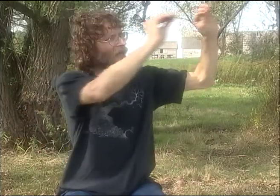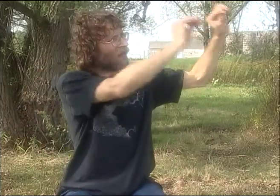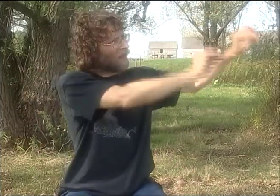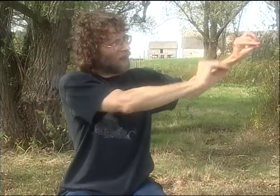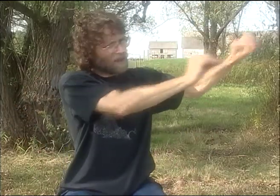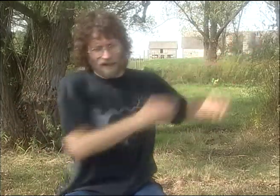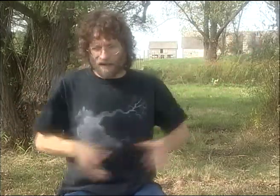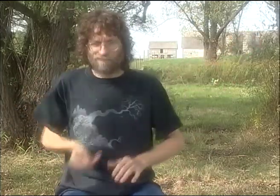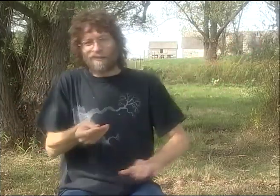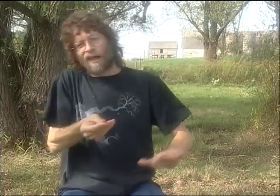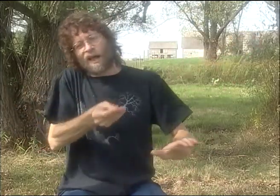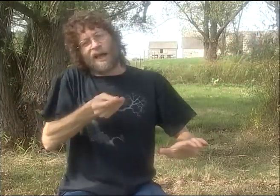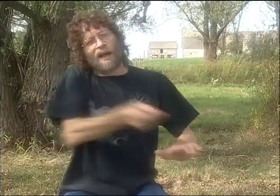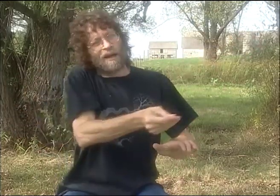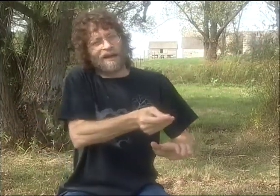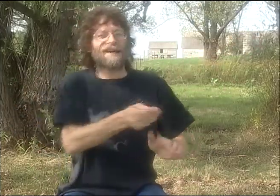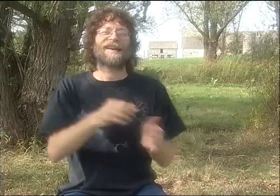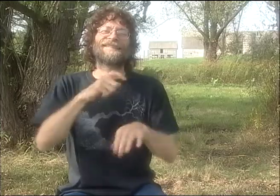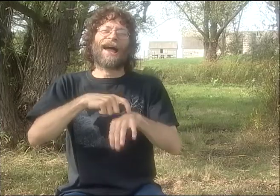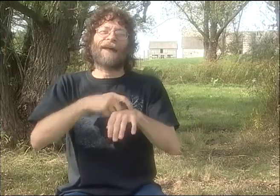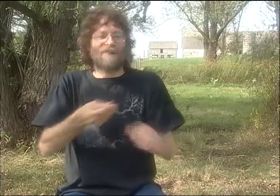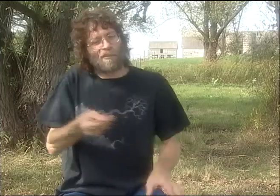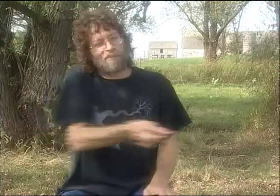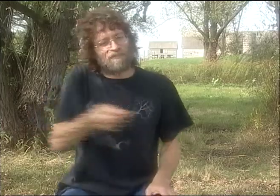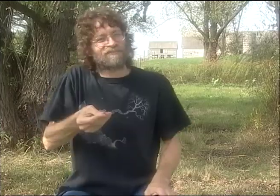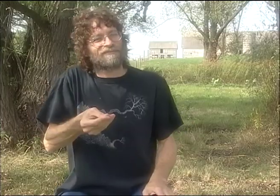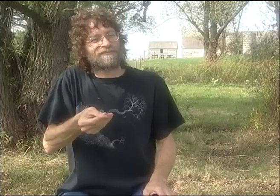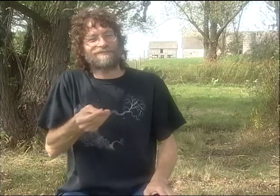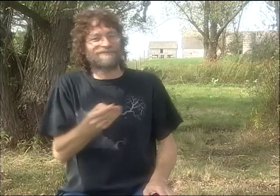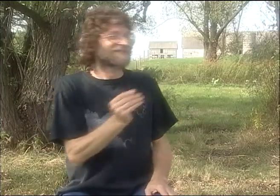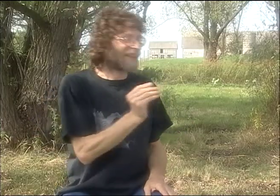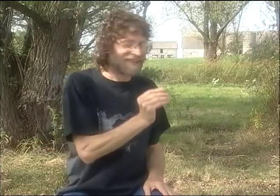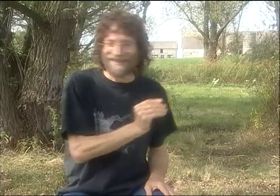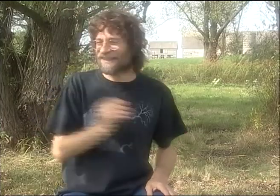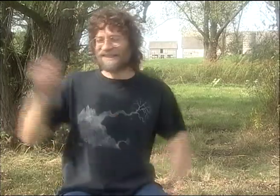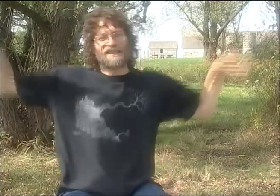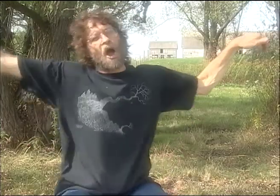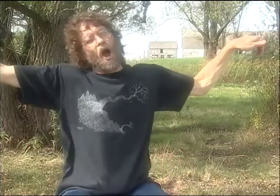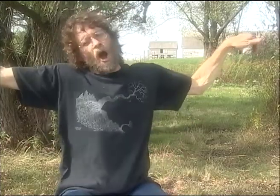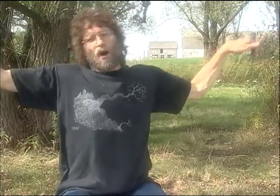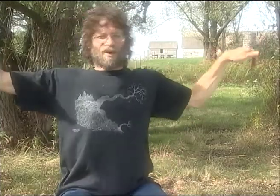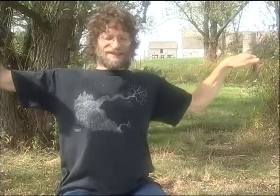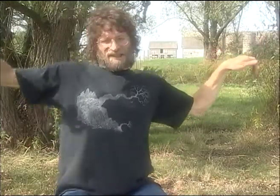THE SAME AS THE GUY WHO'S PLAYING JESUS, TAKES OFF HIS HARDHAT, HE PUNCHES THE CLOCK